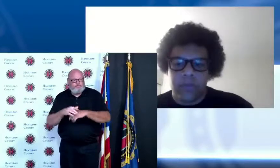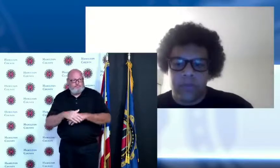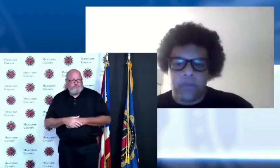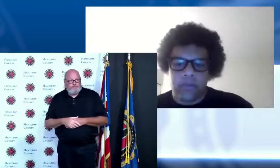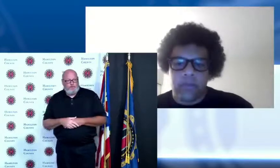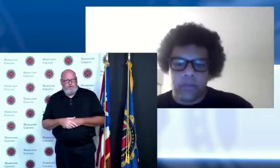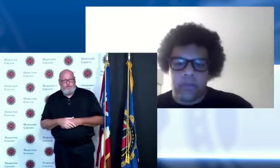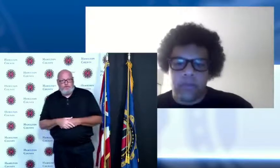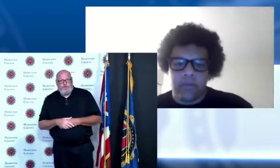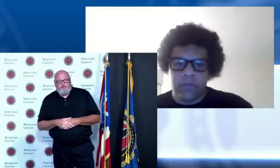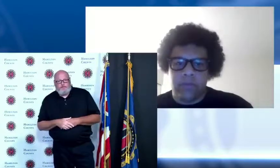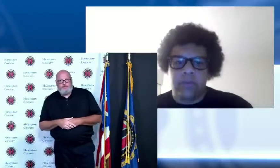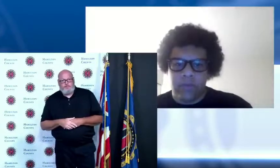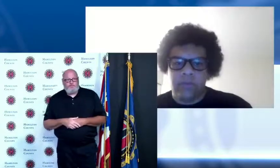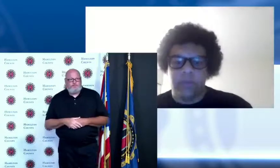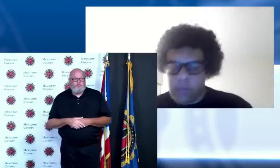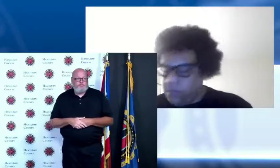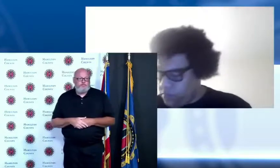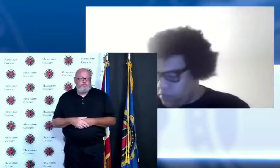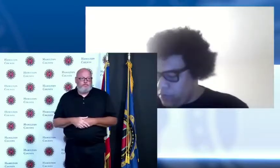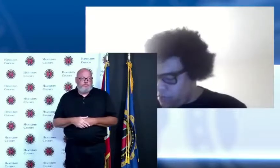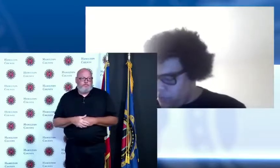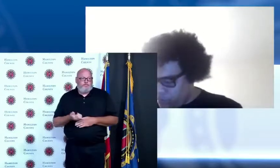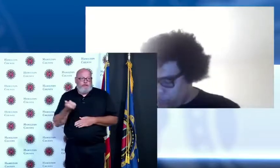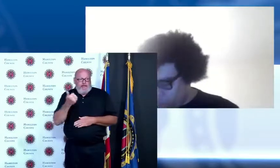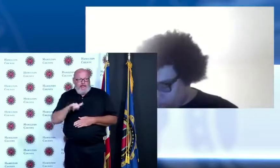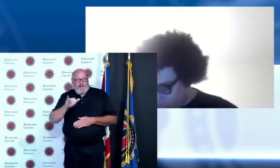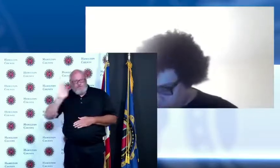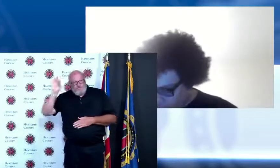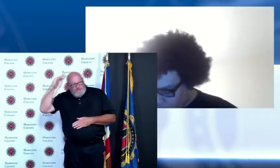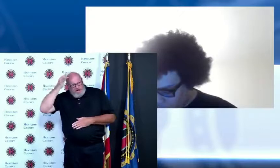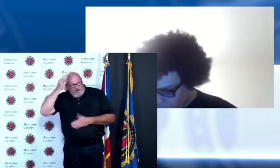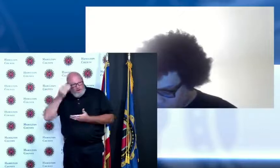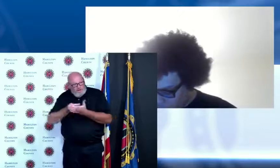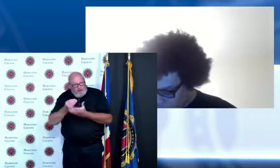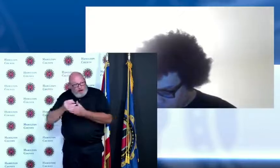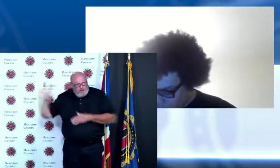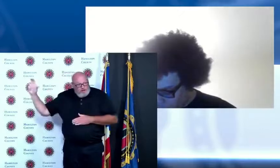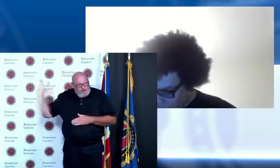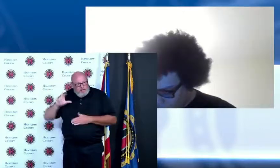is the federal money we have not yet allocated the American Rescue Plan dollars were in the middle of